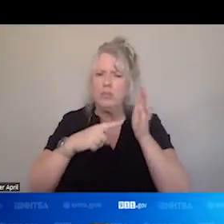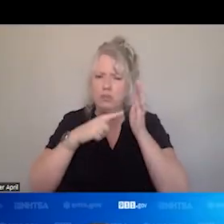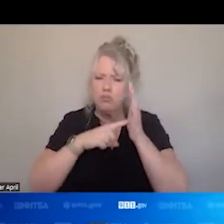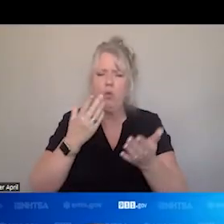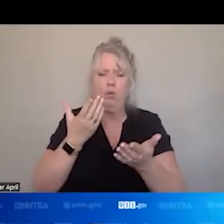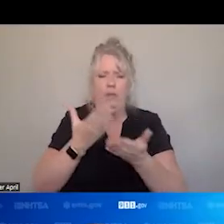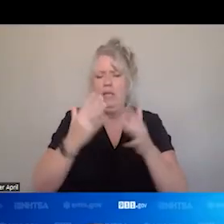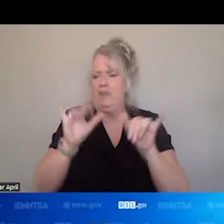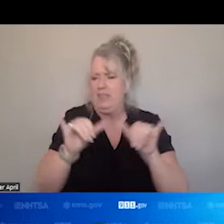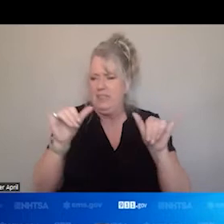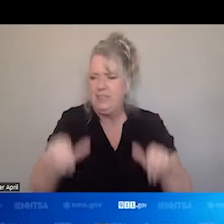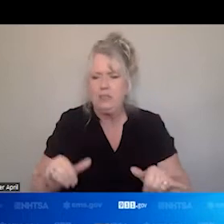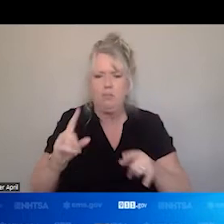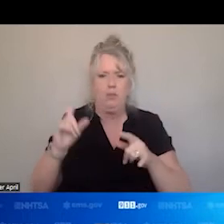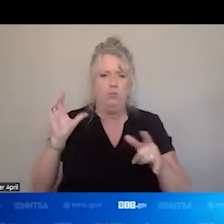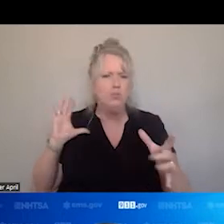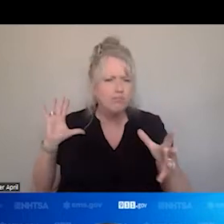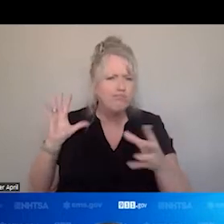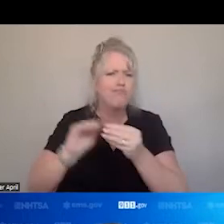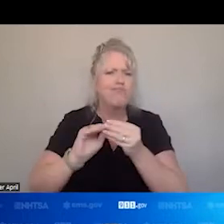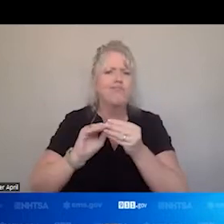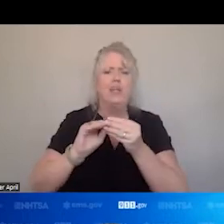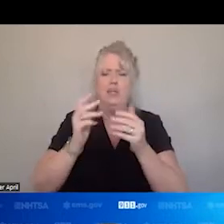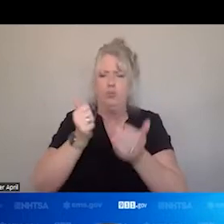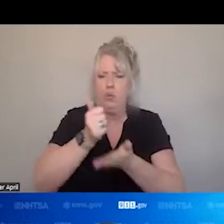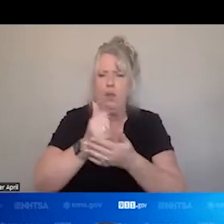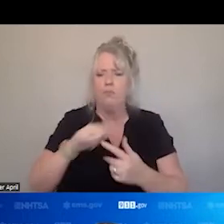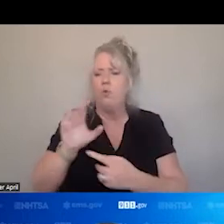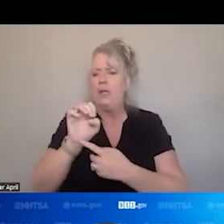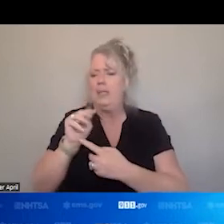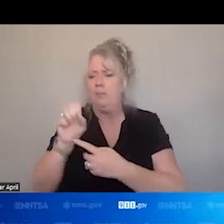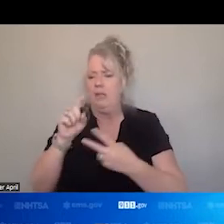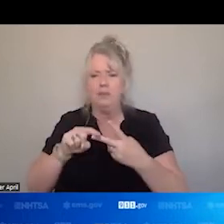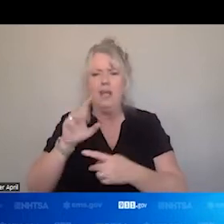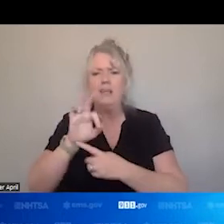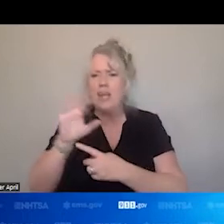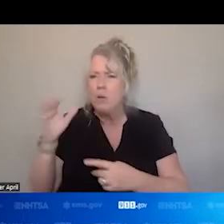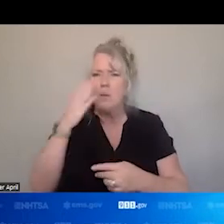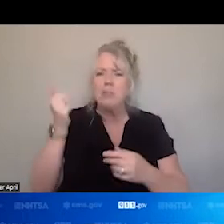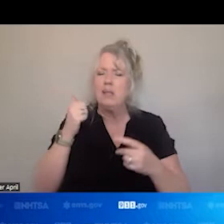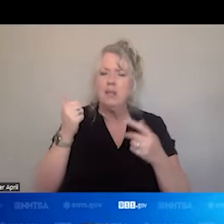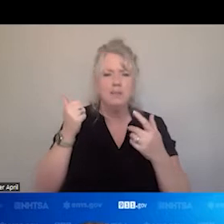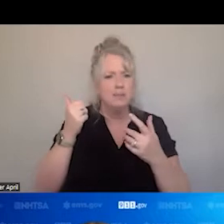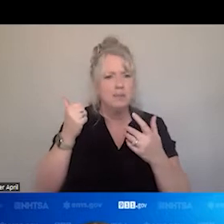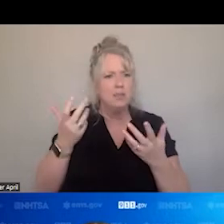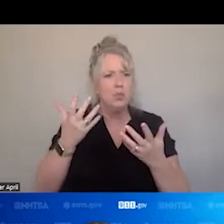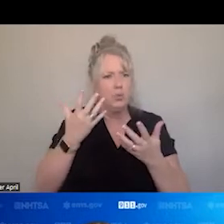COMPREHENSIVE AND OPERABLE FOR, EMS, 911. YOU NEED A NUMBER TO CALL. AND YOU NEED PEOPLE TO